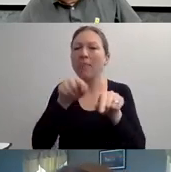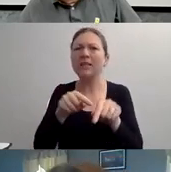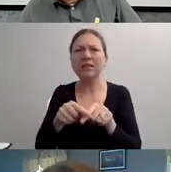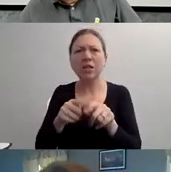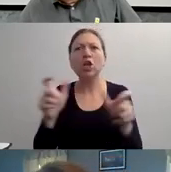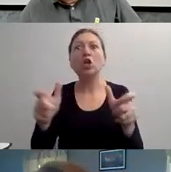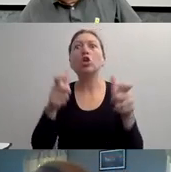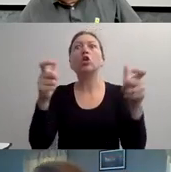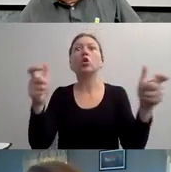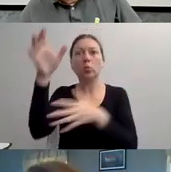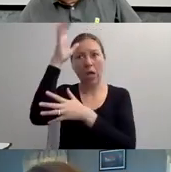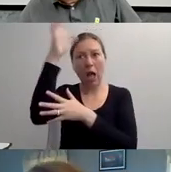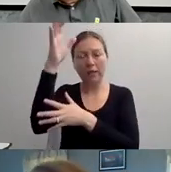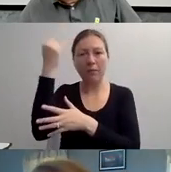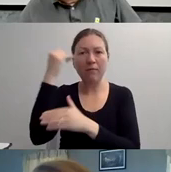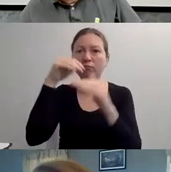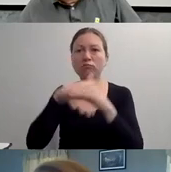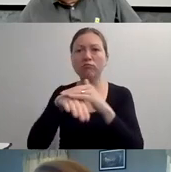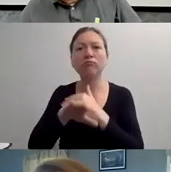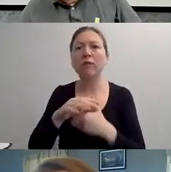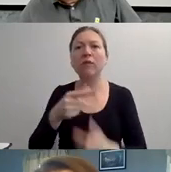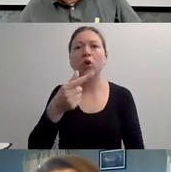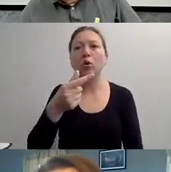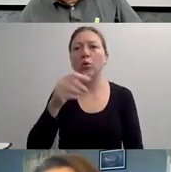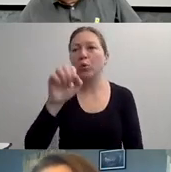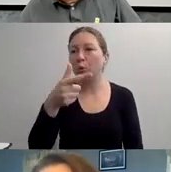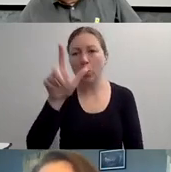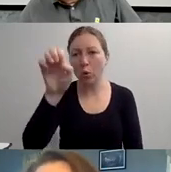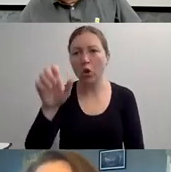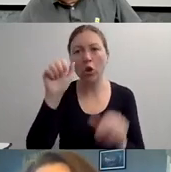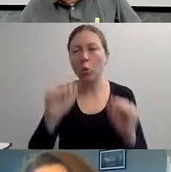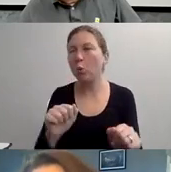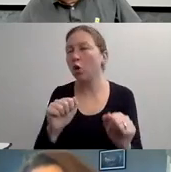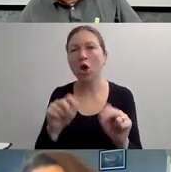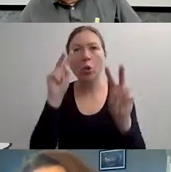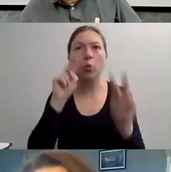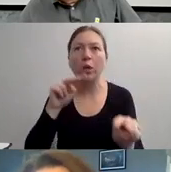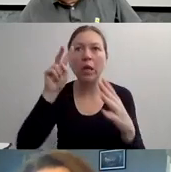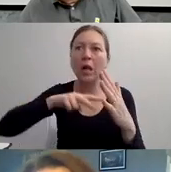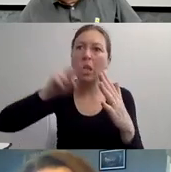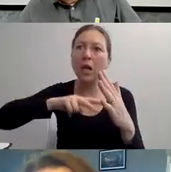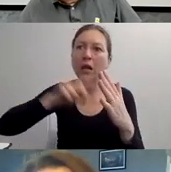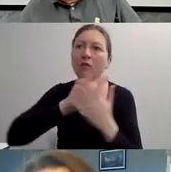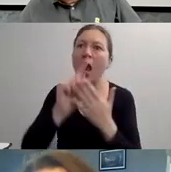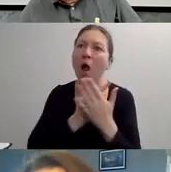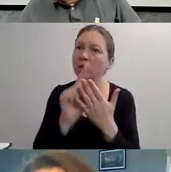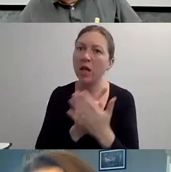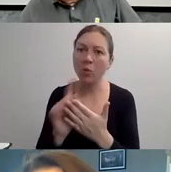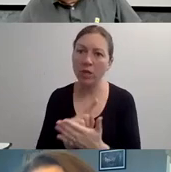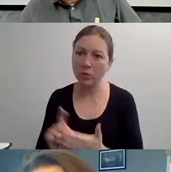WHEN I'M BEING TREATED AS A PATIENT WHEN I'M GOING TO THE BANK OR WHEN I'M OUT ON A DATE